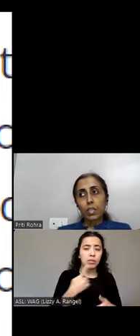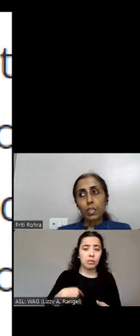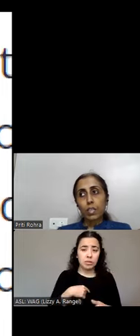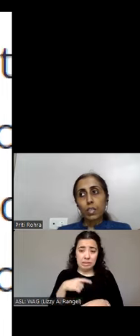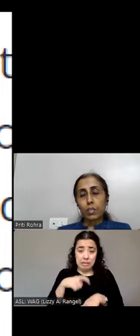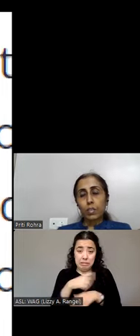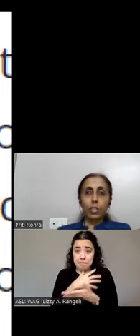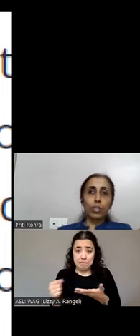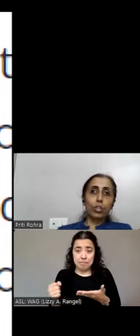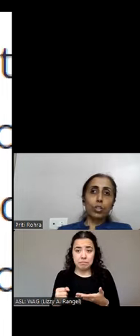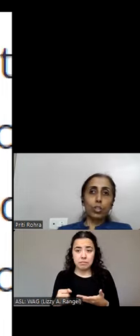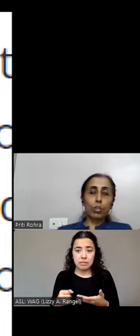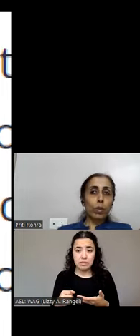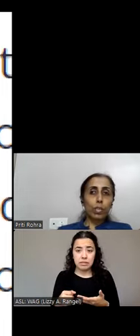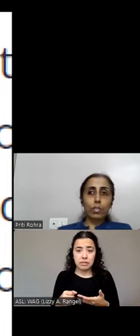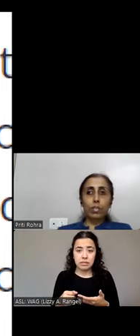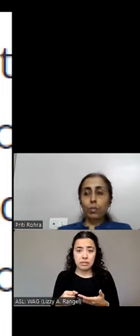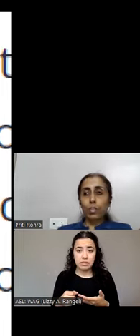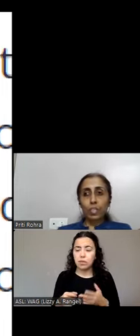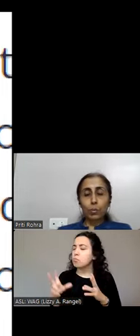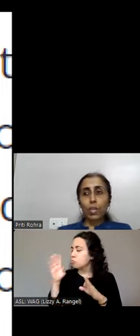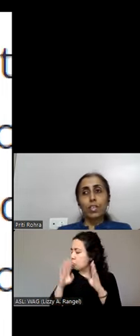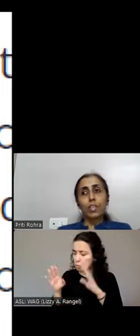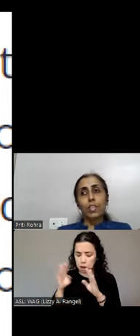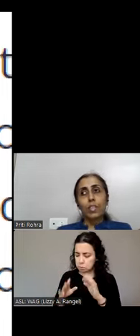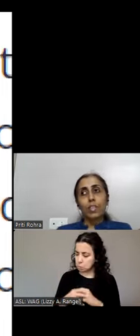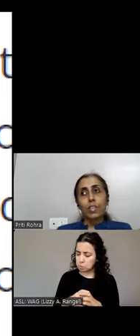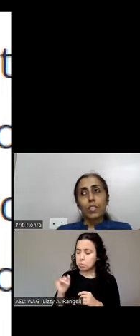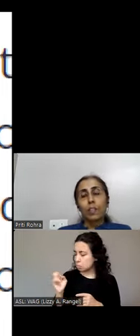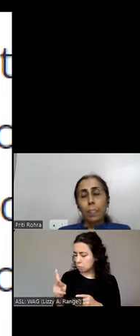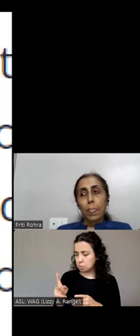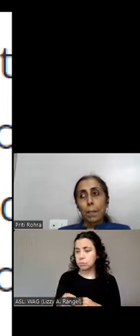No worries. It's okay. >> MALCOLM MEISTRELL: I've shared your